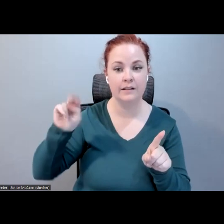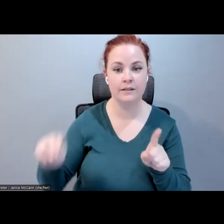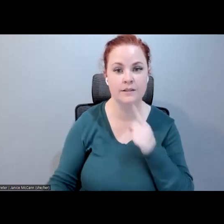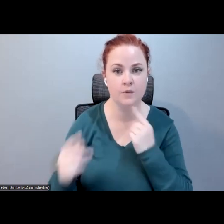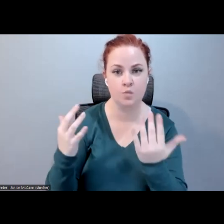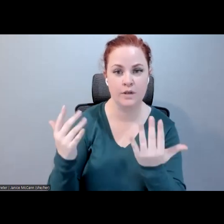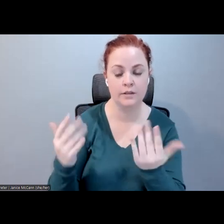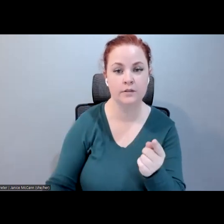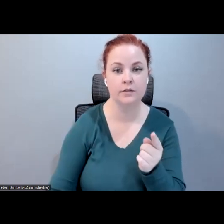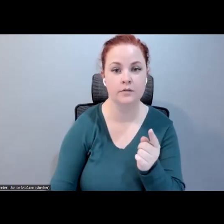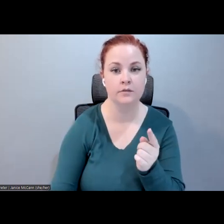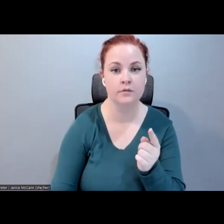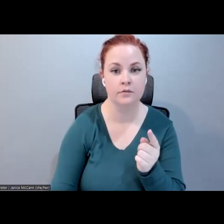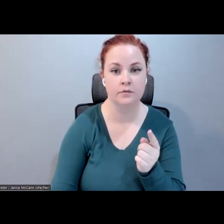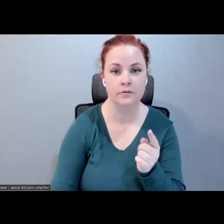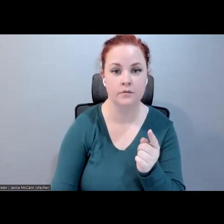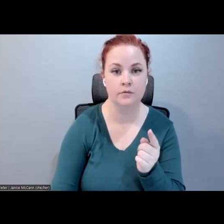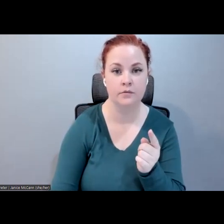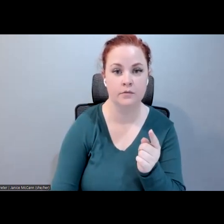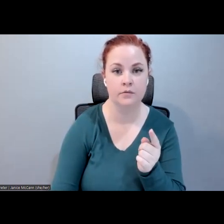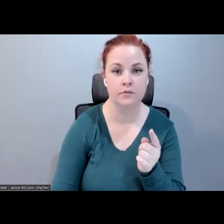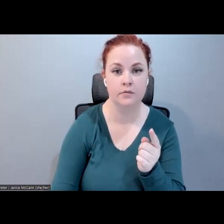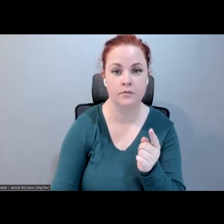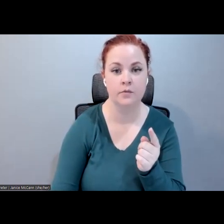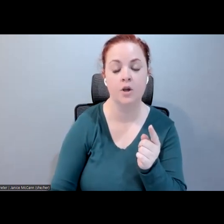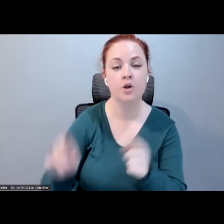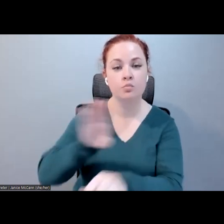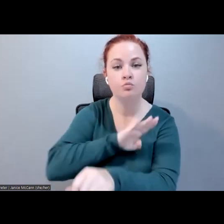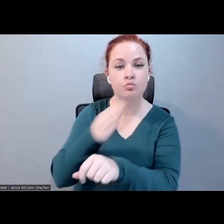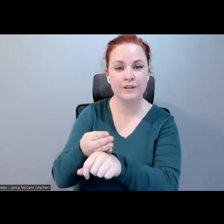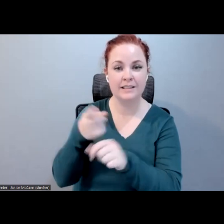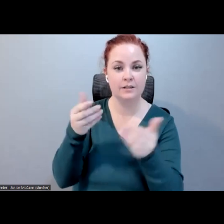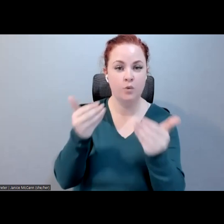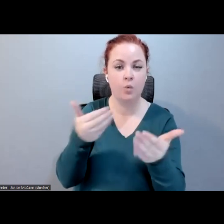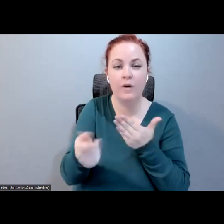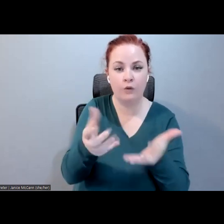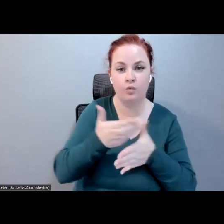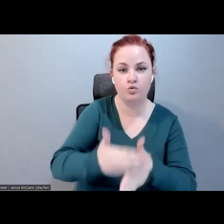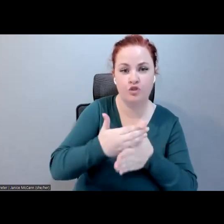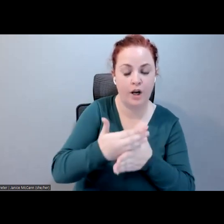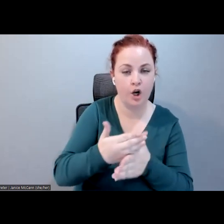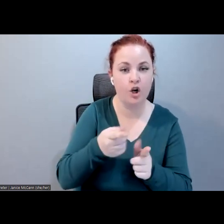think we are doing introductions and straight into anything else he wanted to share, rather than doing a round-Robin of